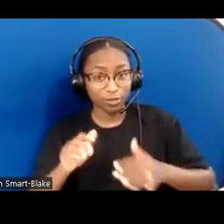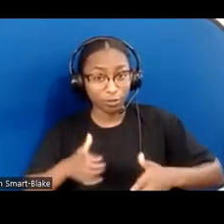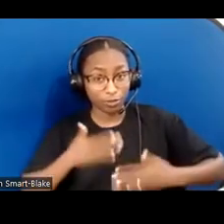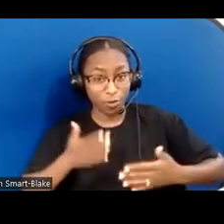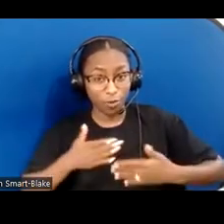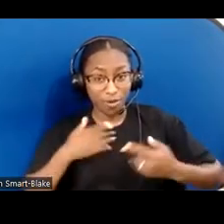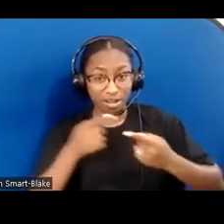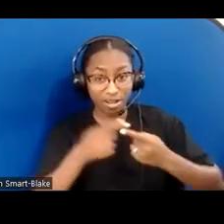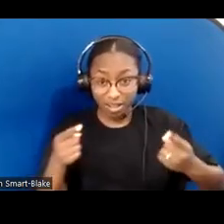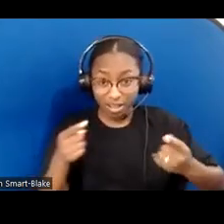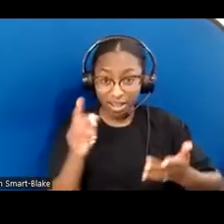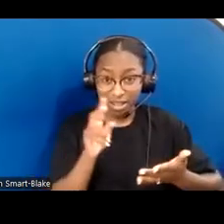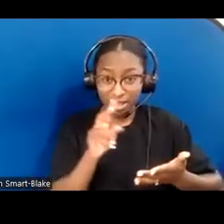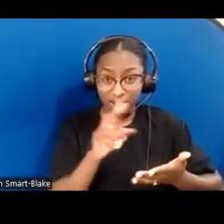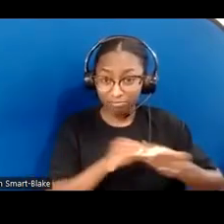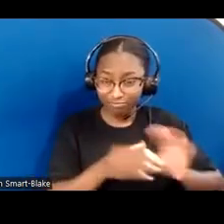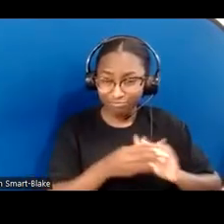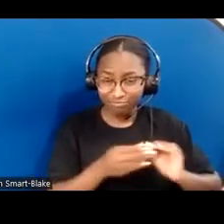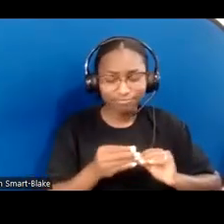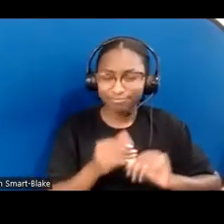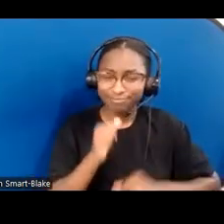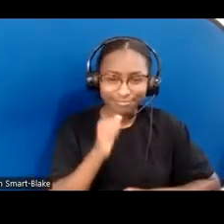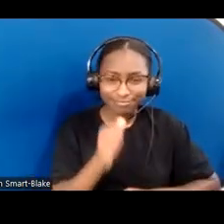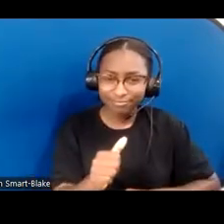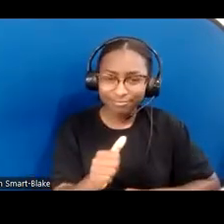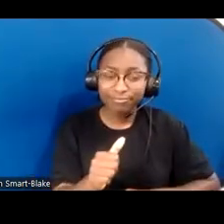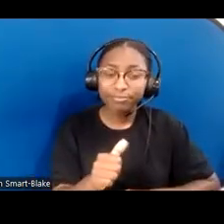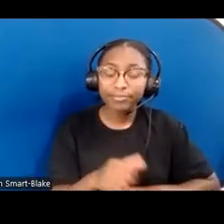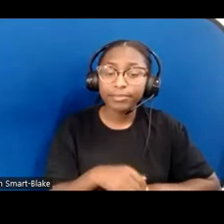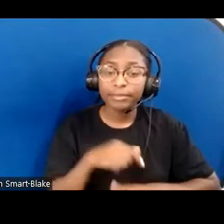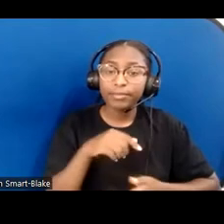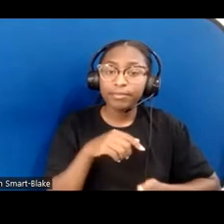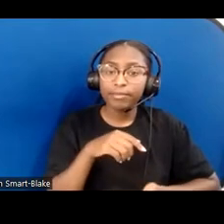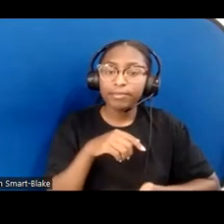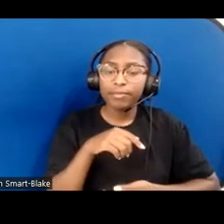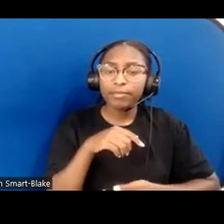Instead, at the heart of the Beatitudes is a spirit of humility and a right approach